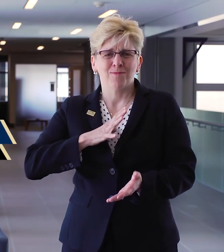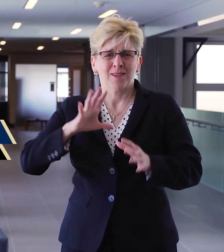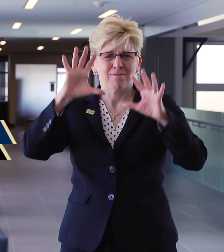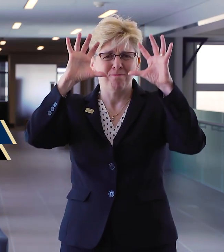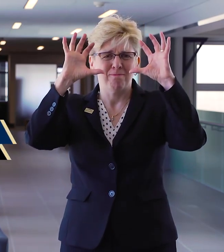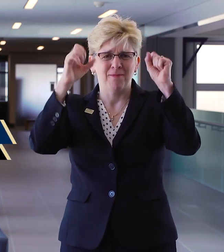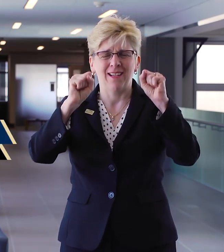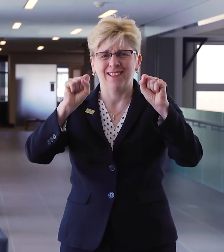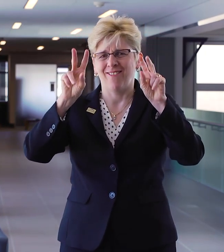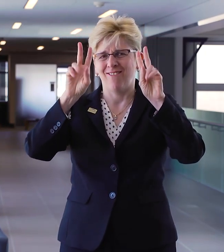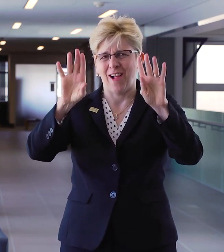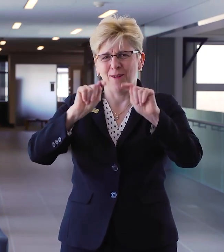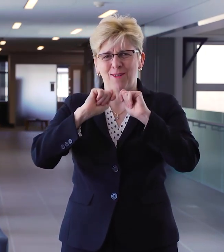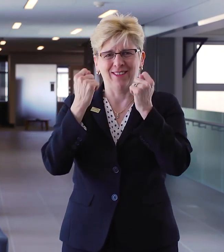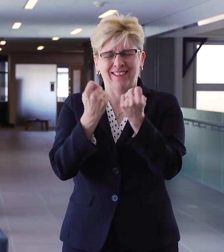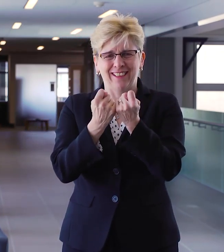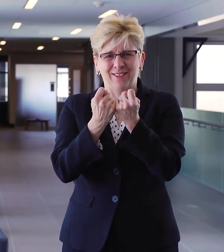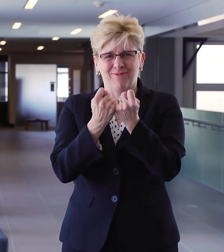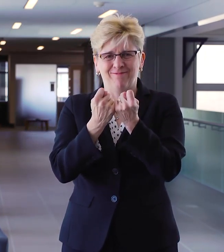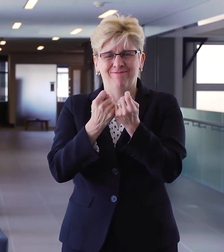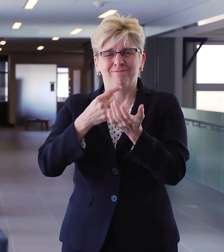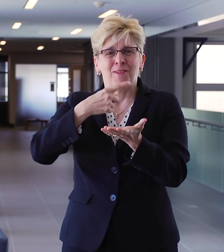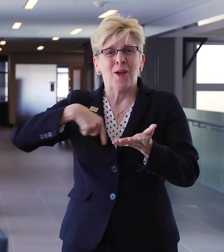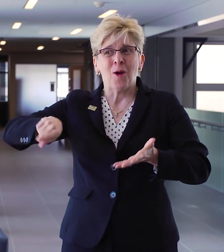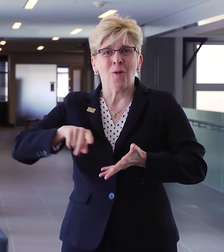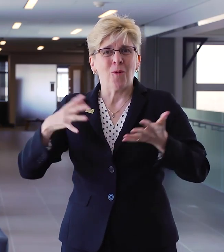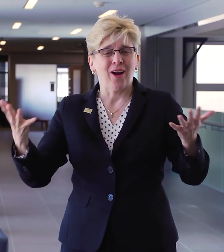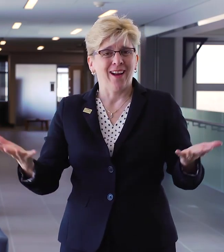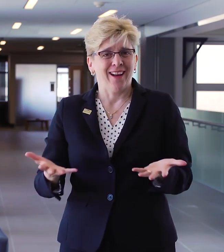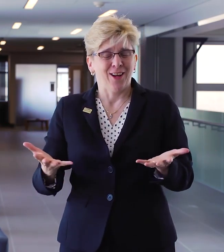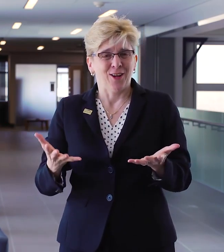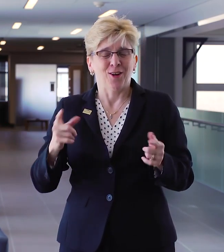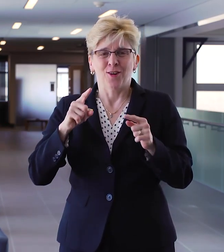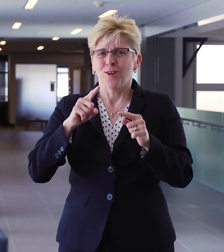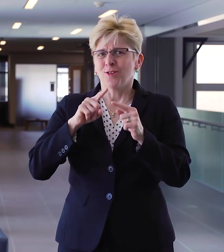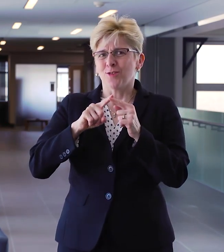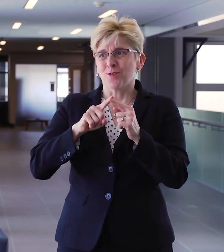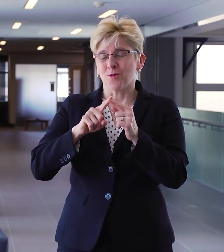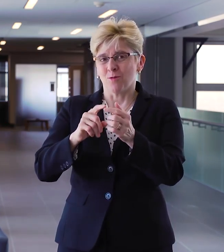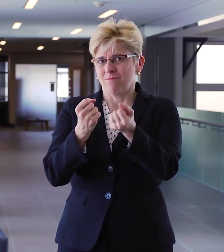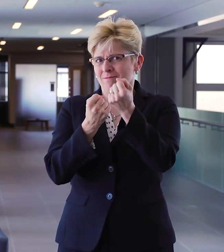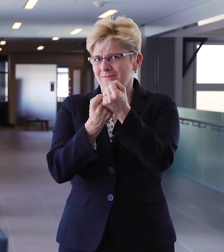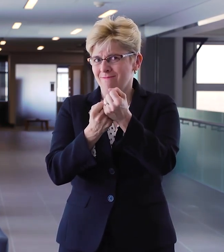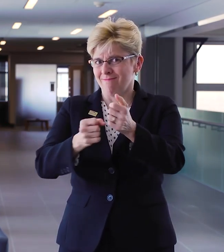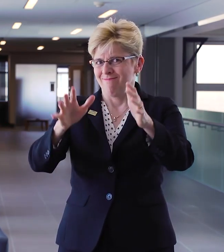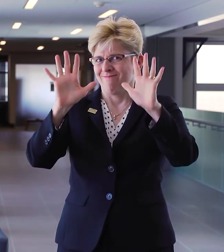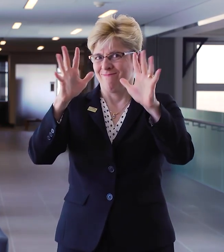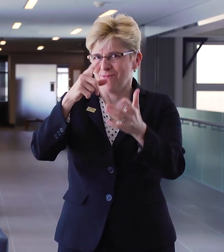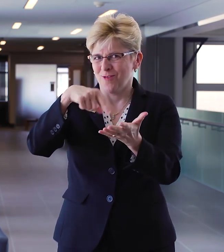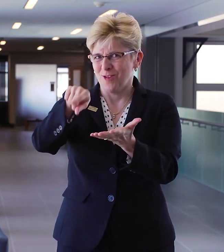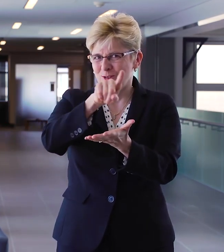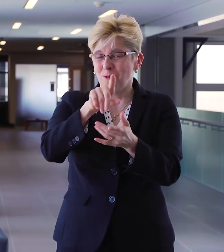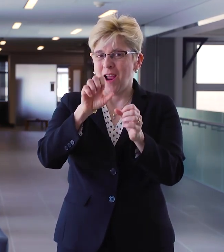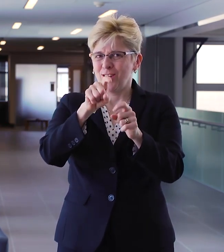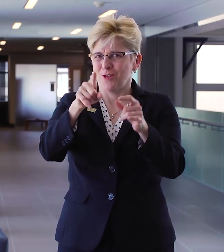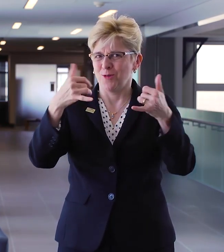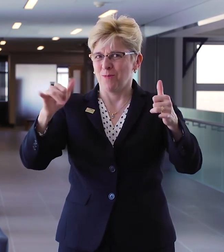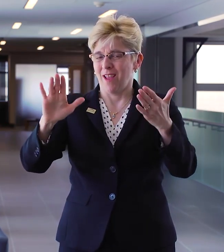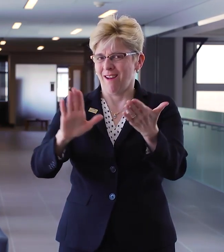Greetings to the Bison women's volleyball team. We're here to root for you as you play against